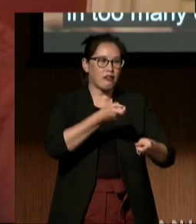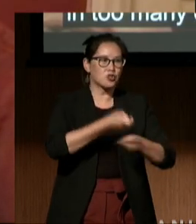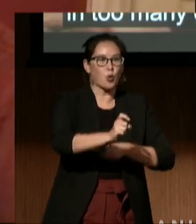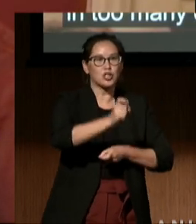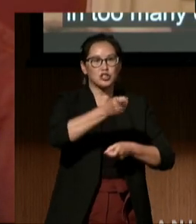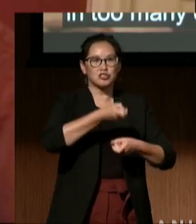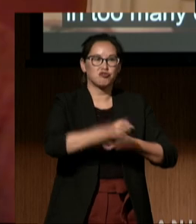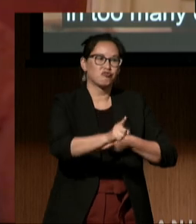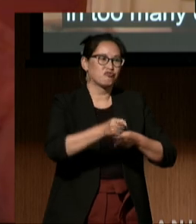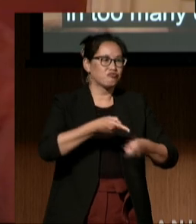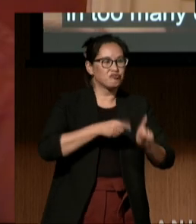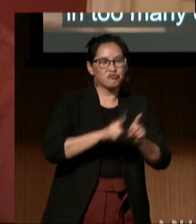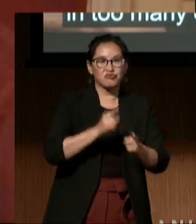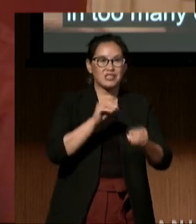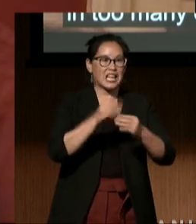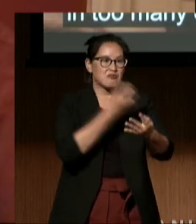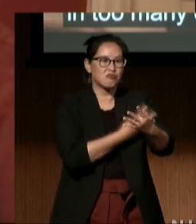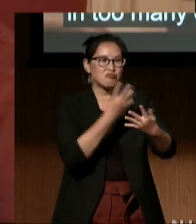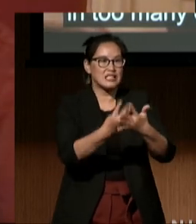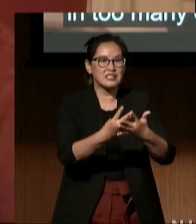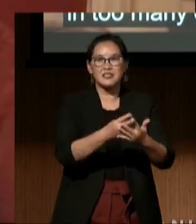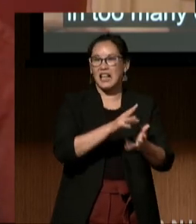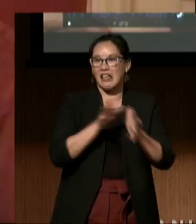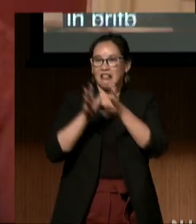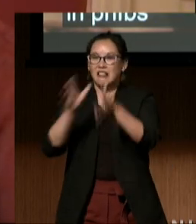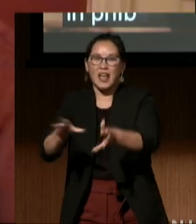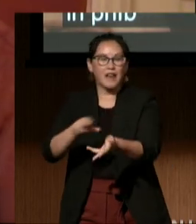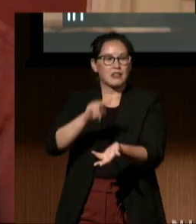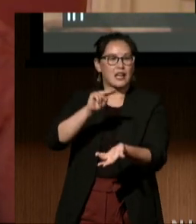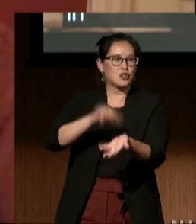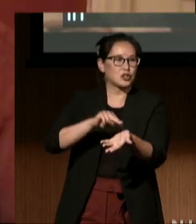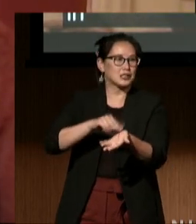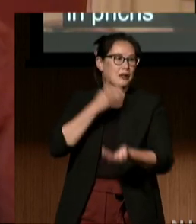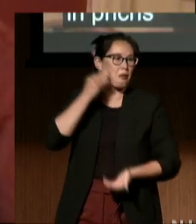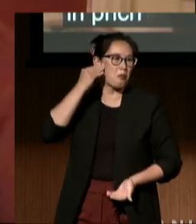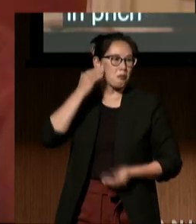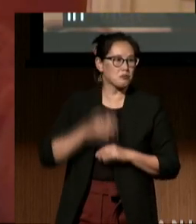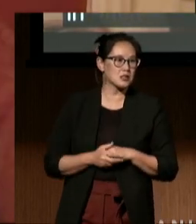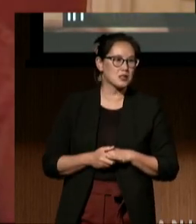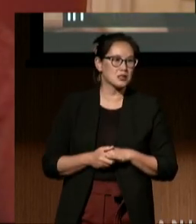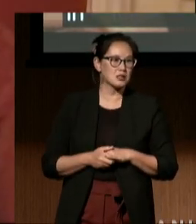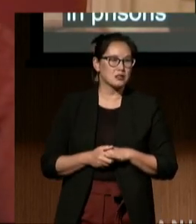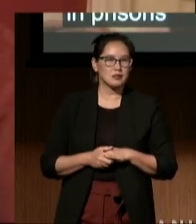in prisons and nursing homes. We have been told for far too long